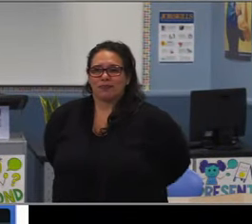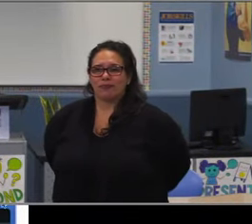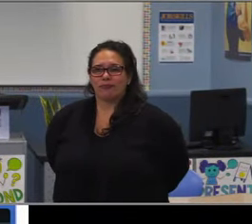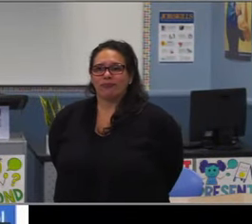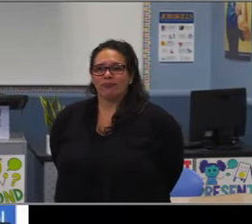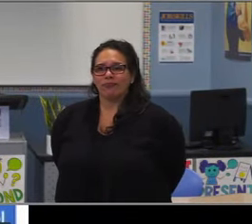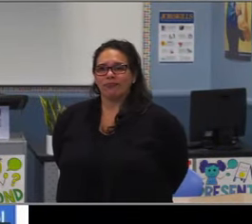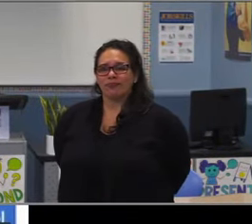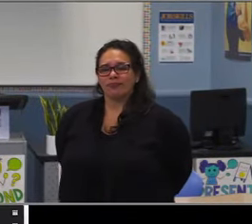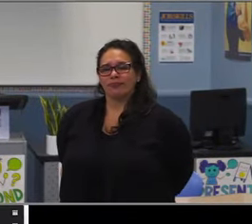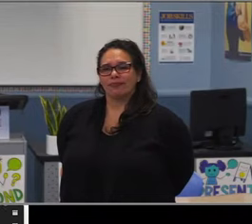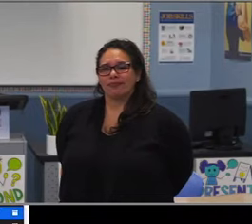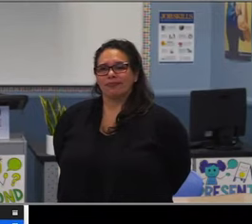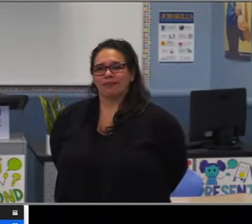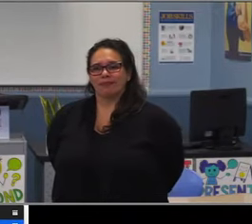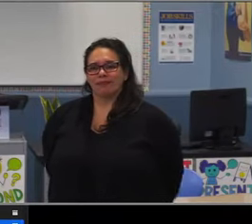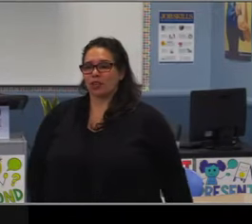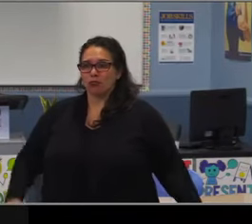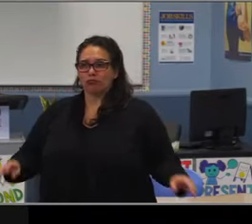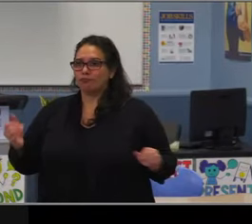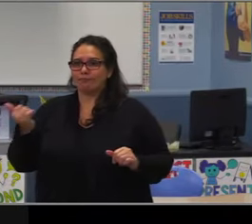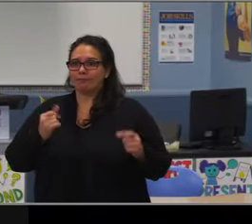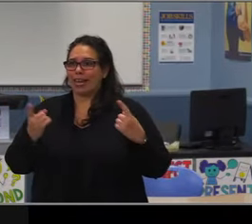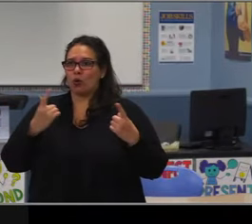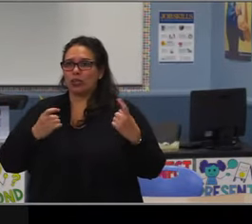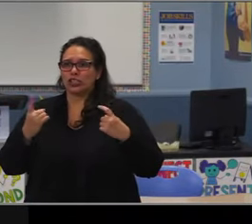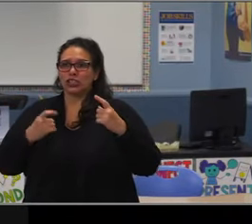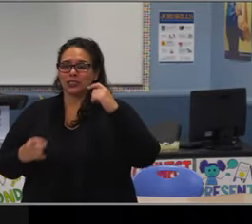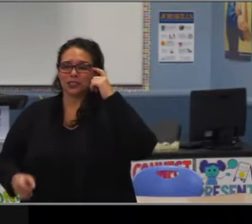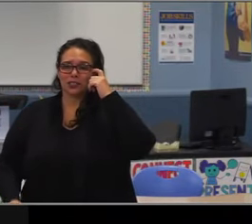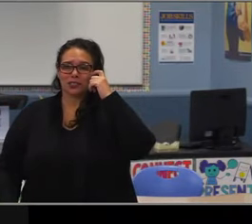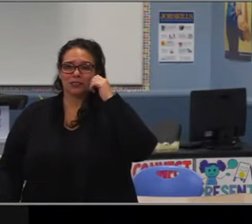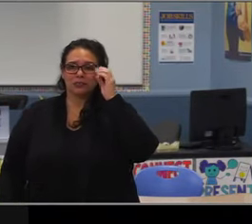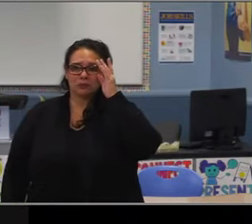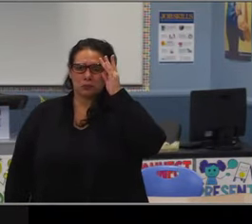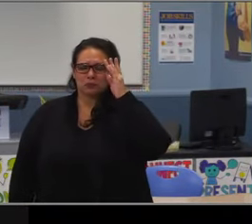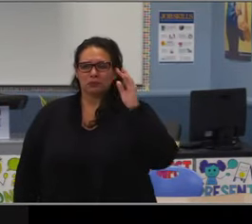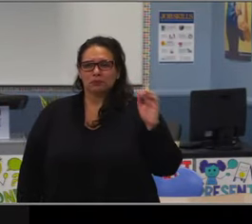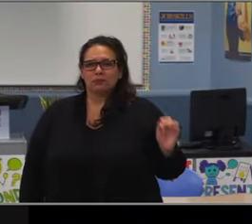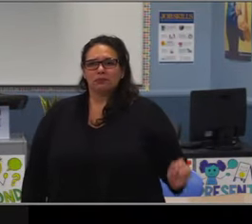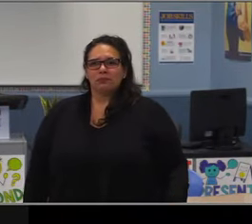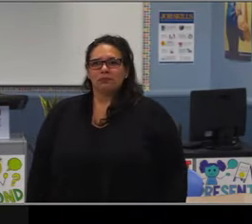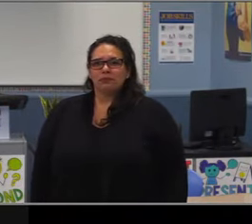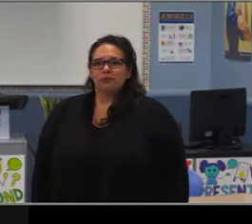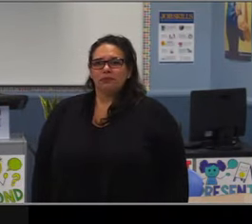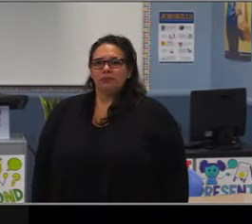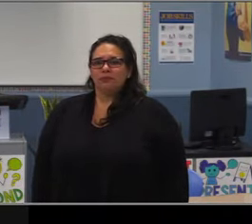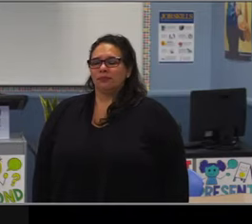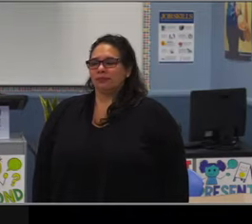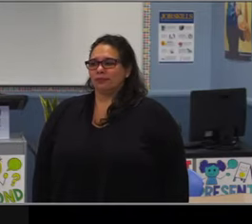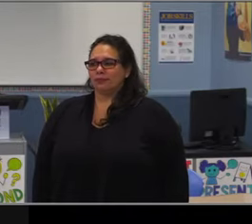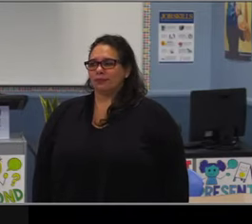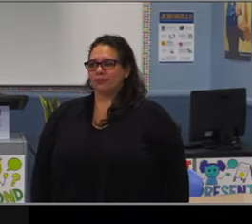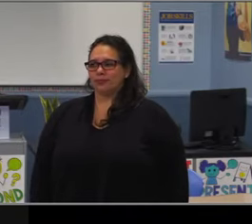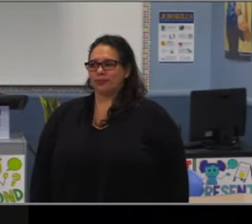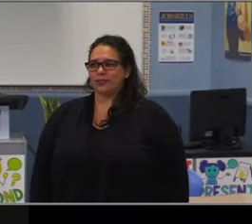The challenge always becomes one of transportation to our various K-8 programs. So you might have the space.